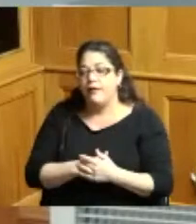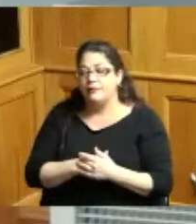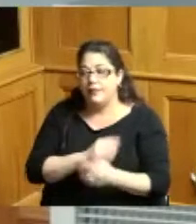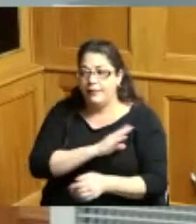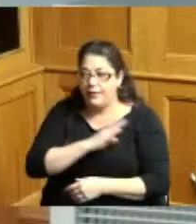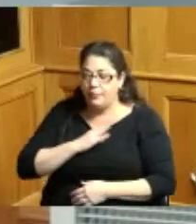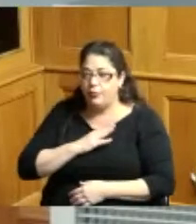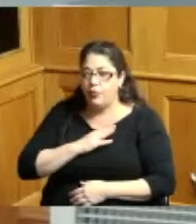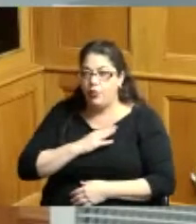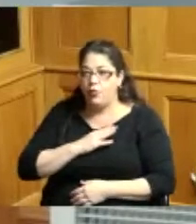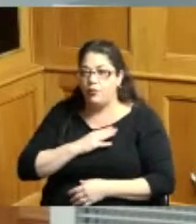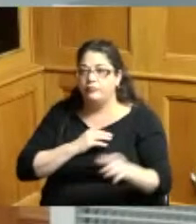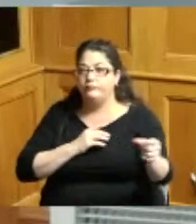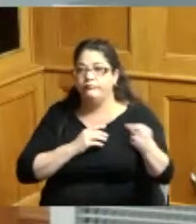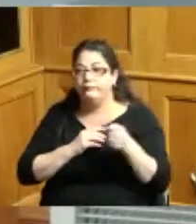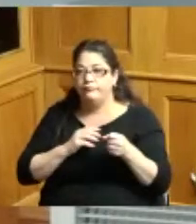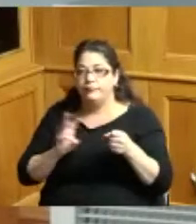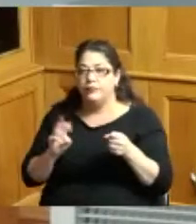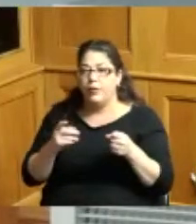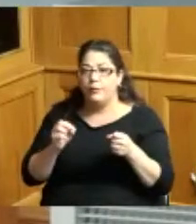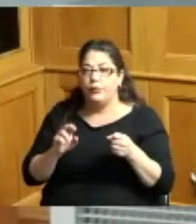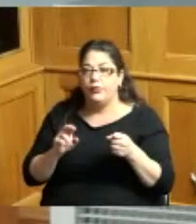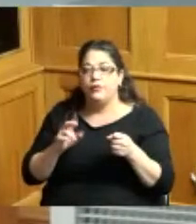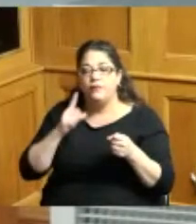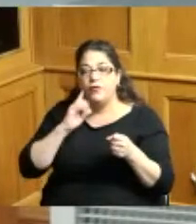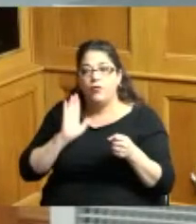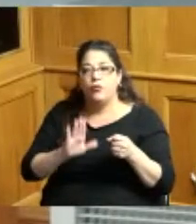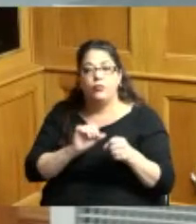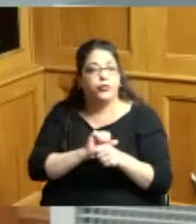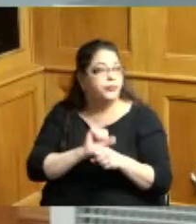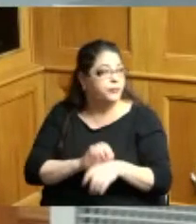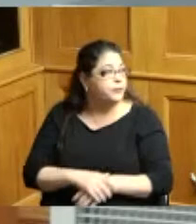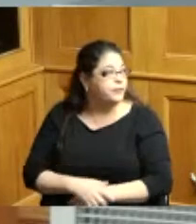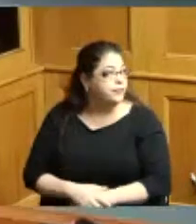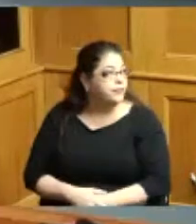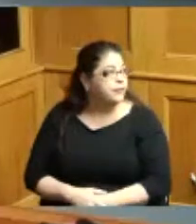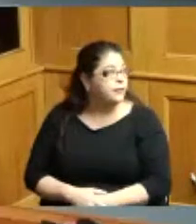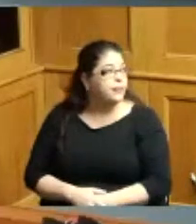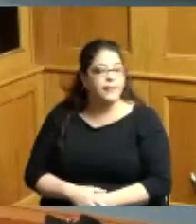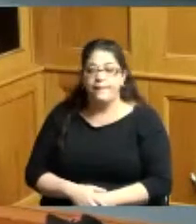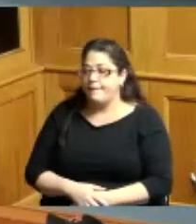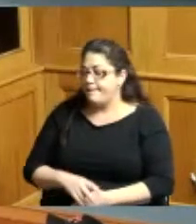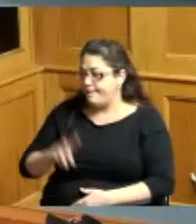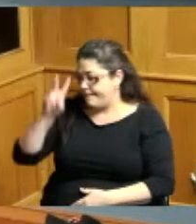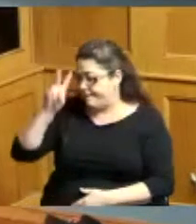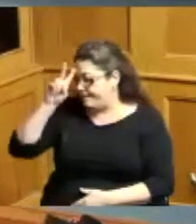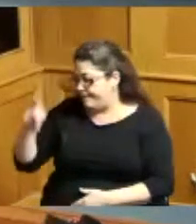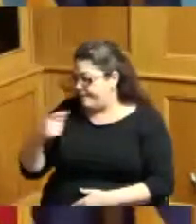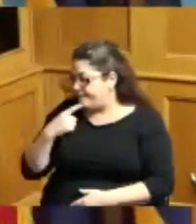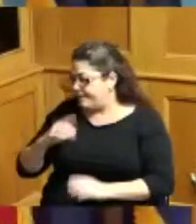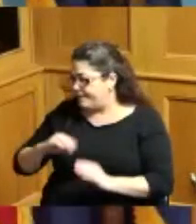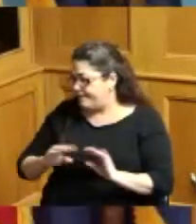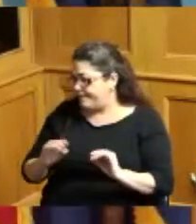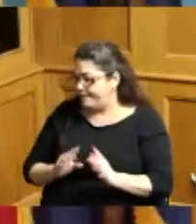the retention of Linda Weber and her firm to do that and so just make sure I understand so the the